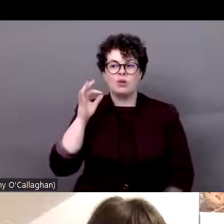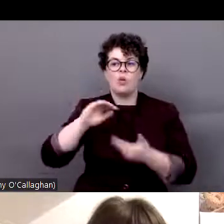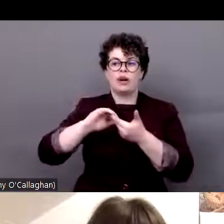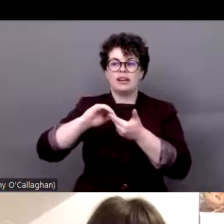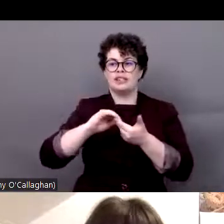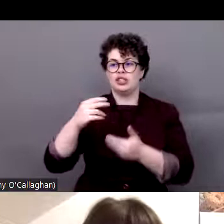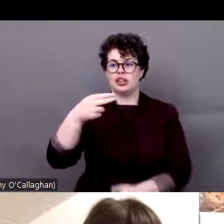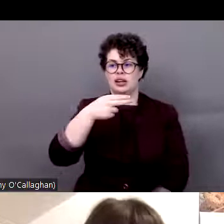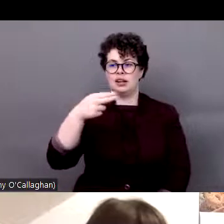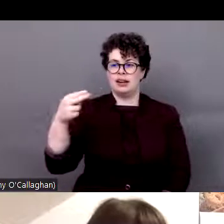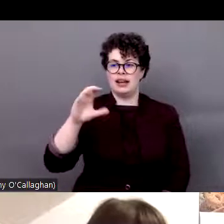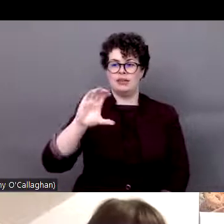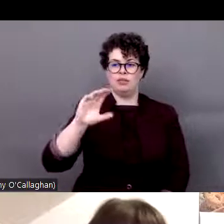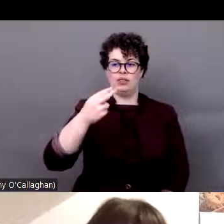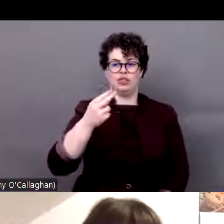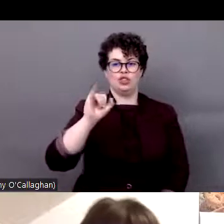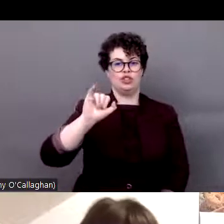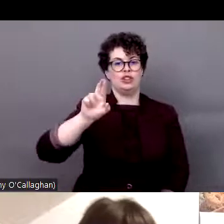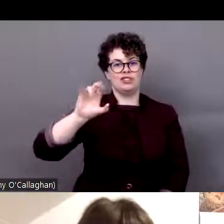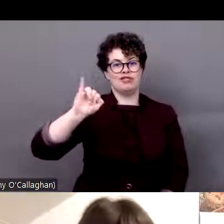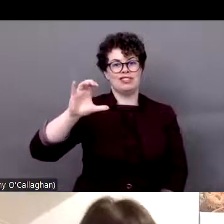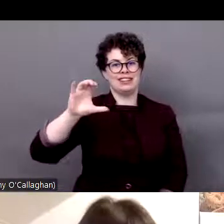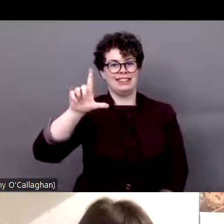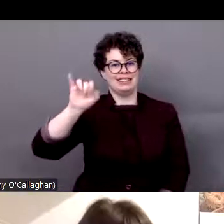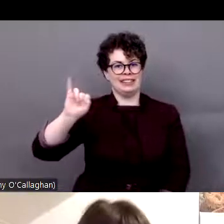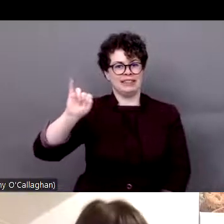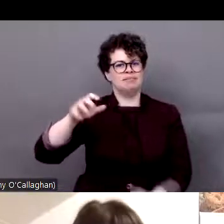Chirikli started in 1994 to start resolving problems within the